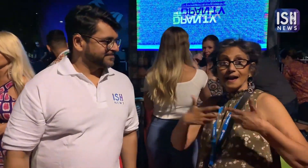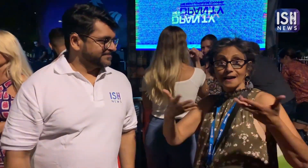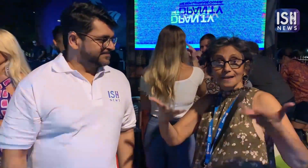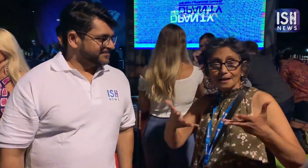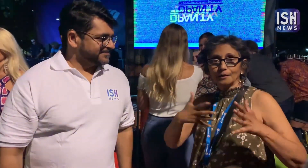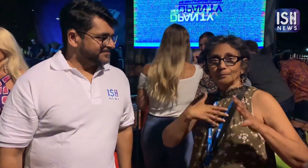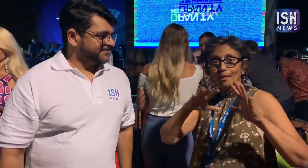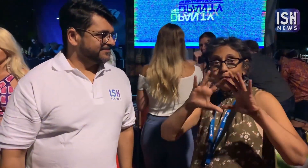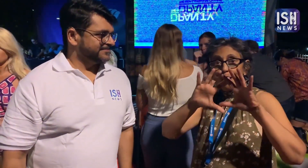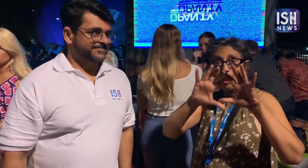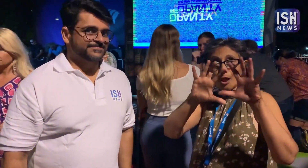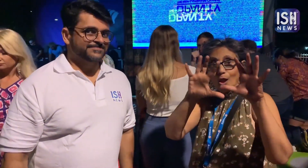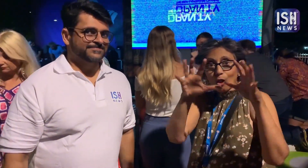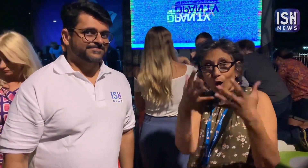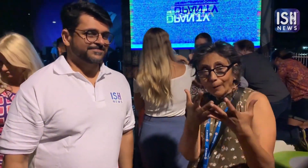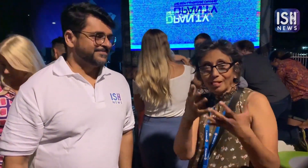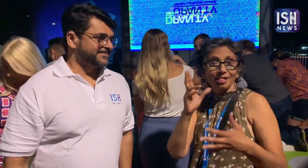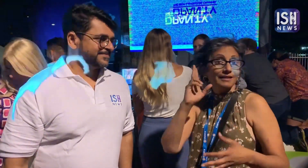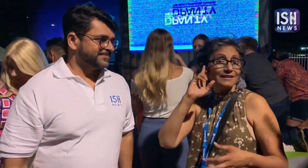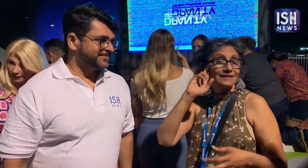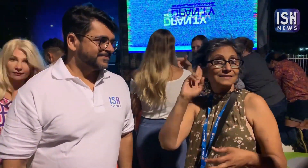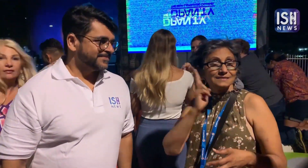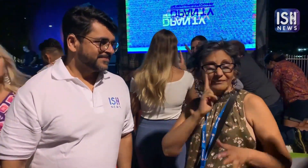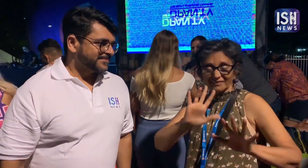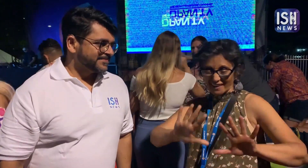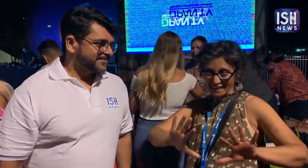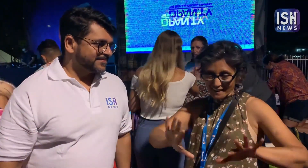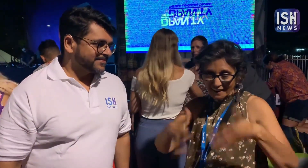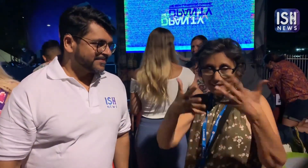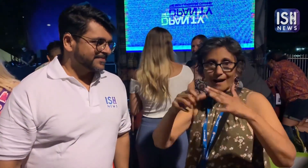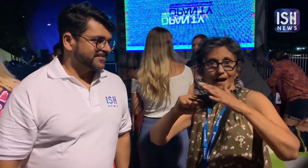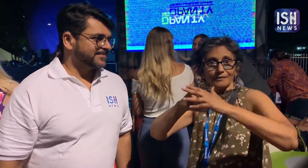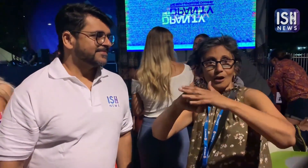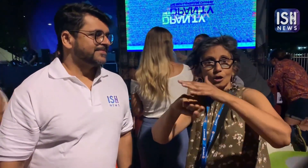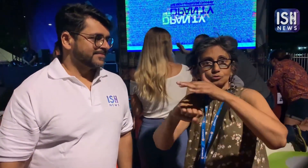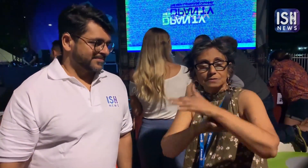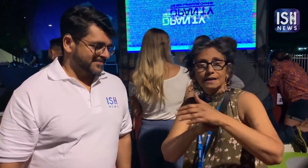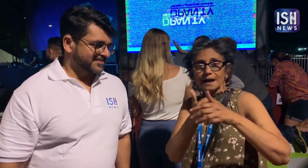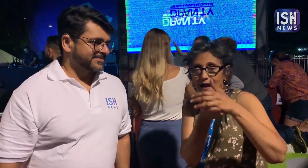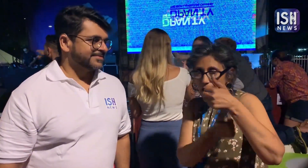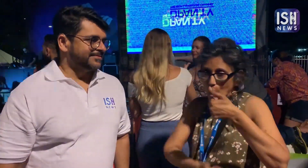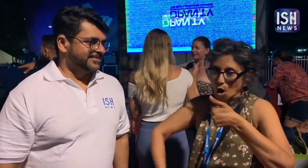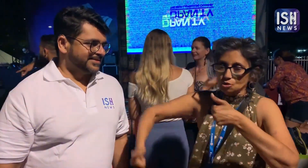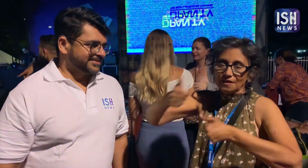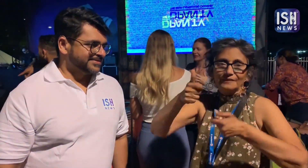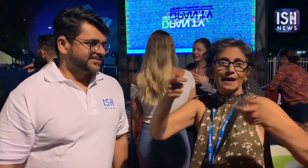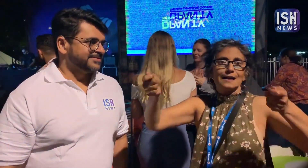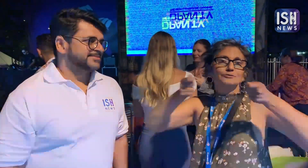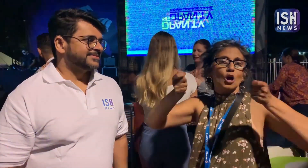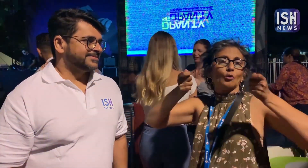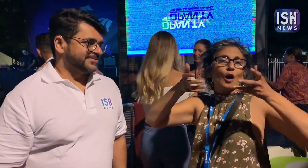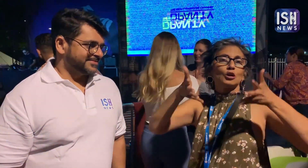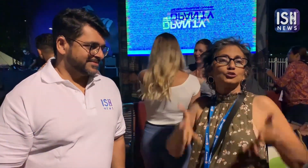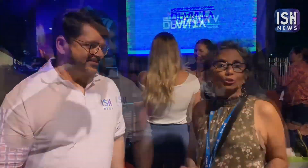Global Deaf Aid Foundation - Executive Director